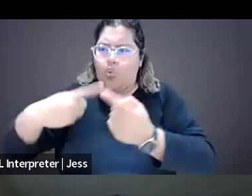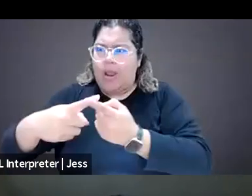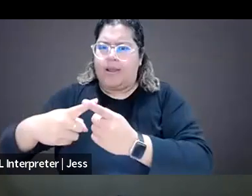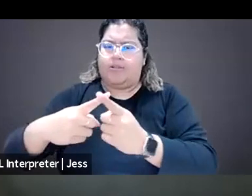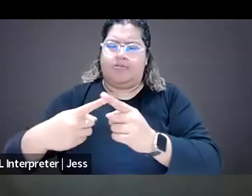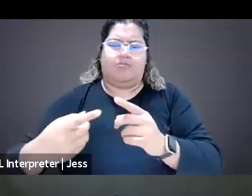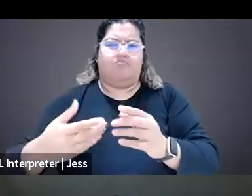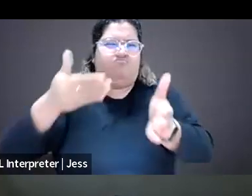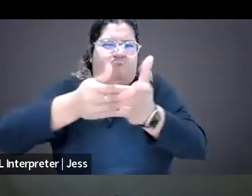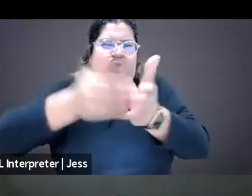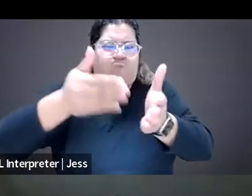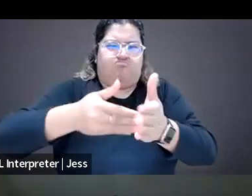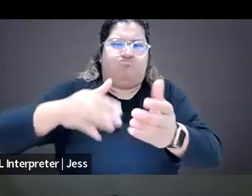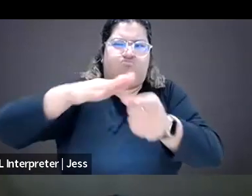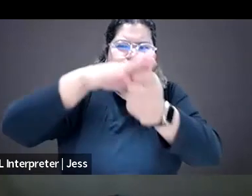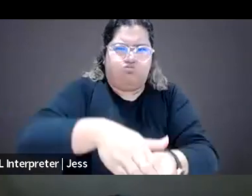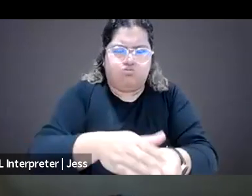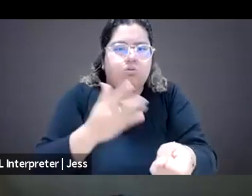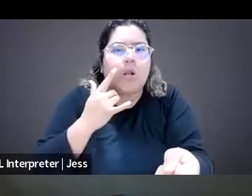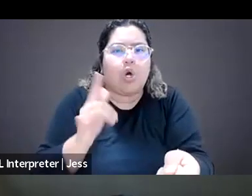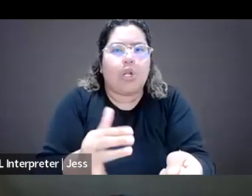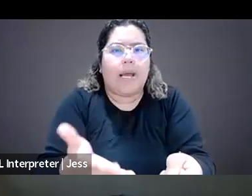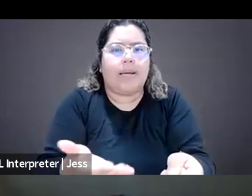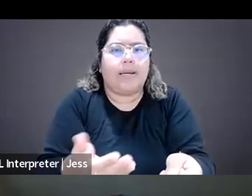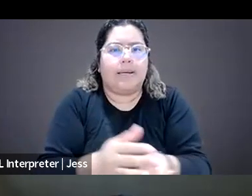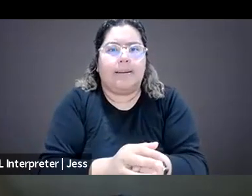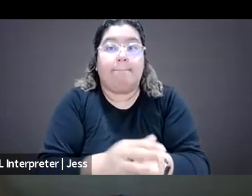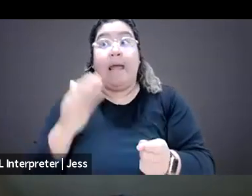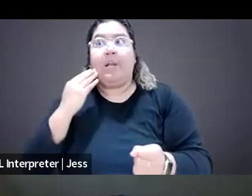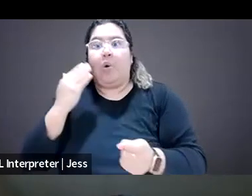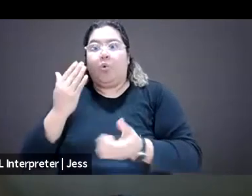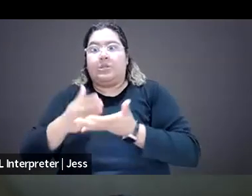especially with regards to kind of like, I know folks have written about kind of like,